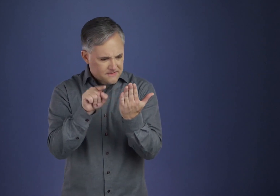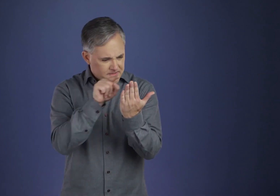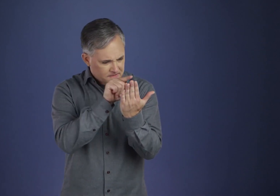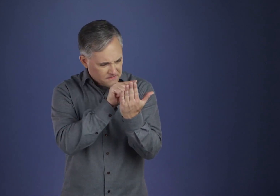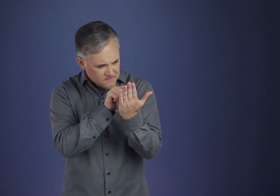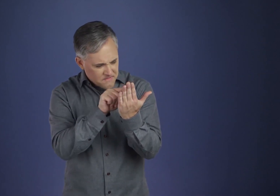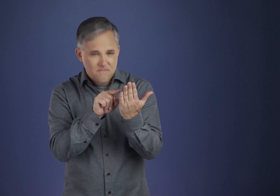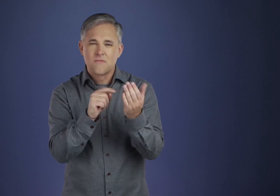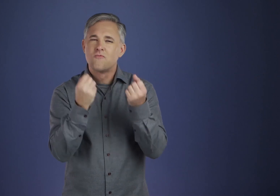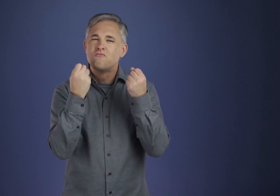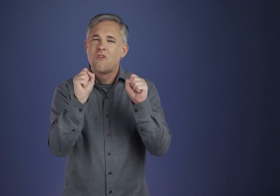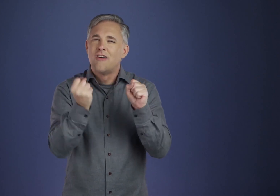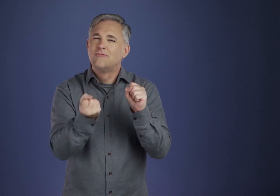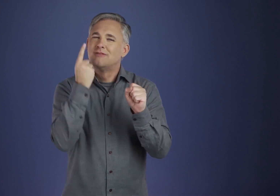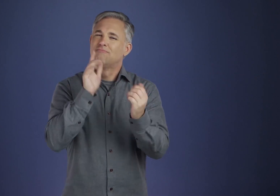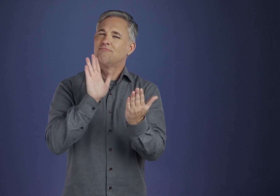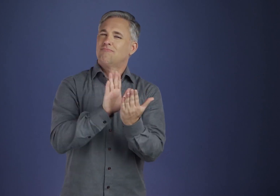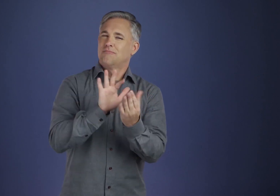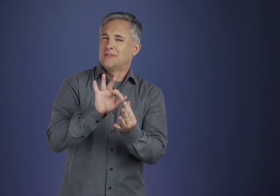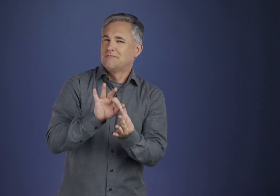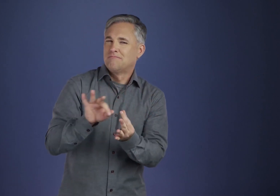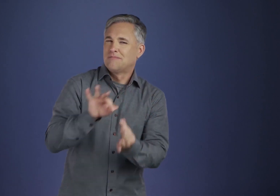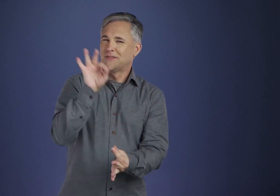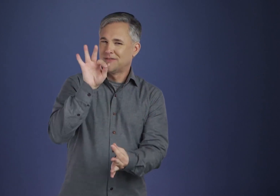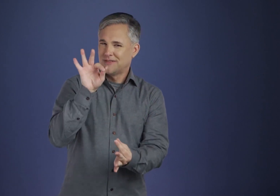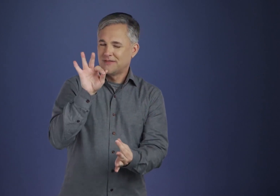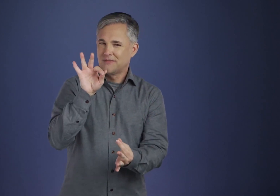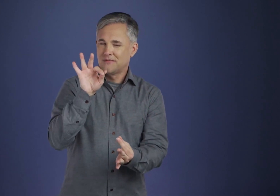and again try to see what its inner essence is.